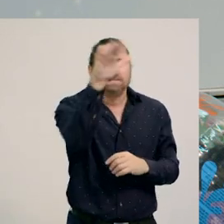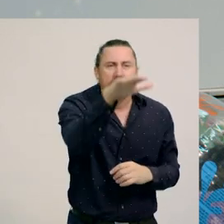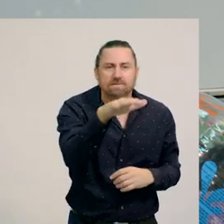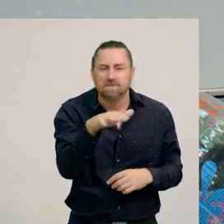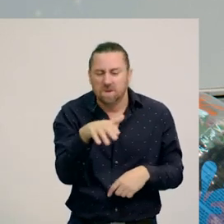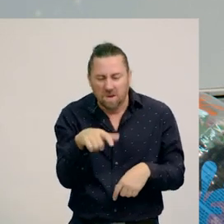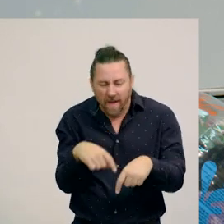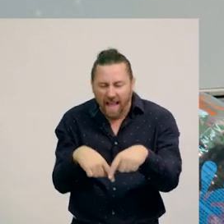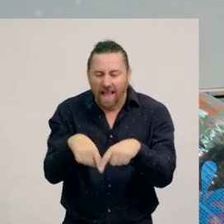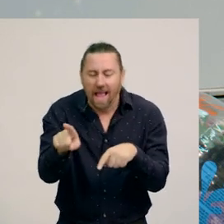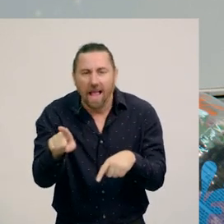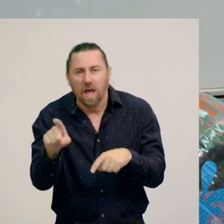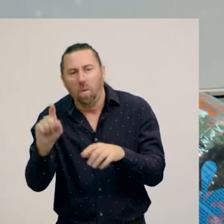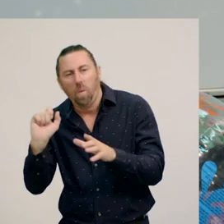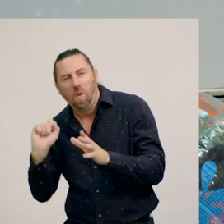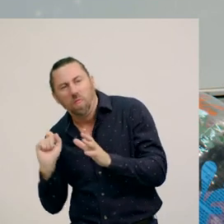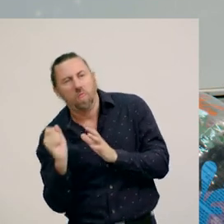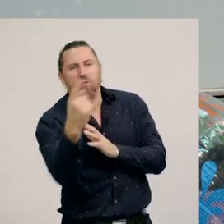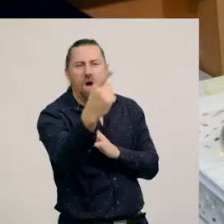They're usually types of pushes.